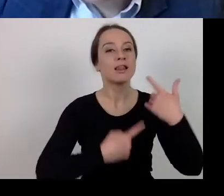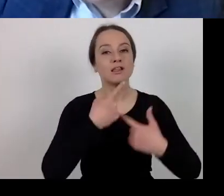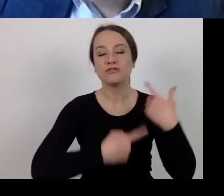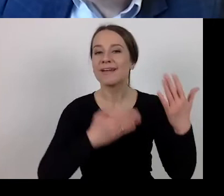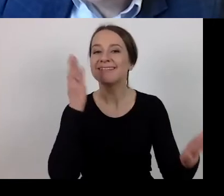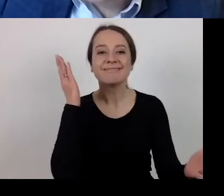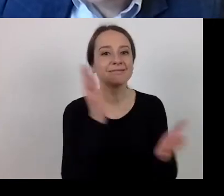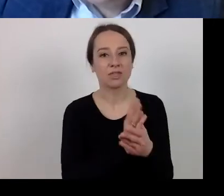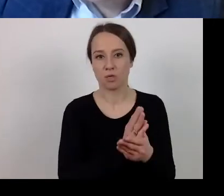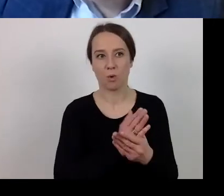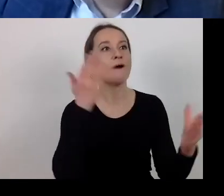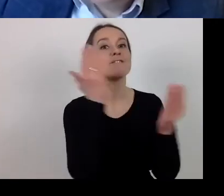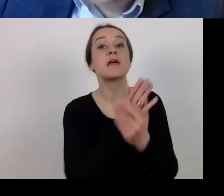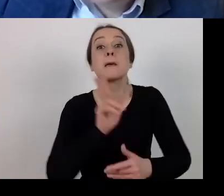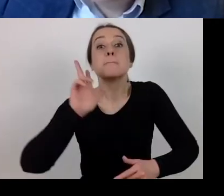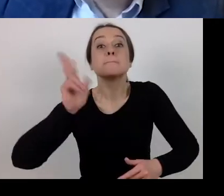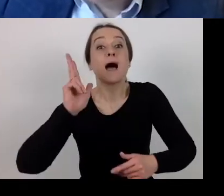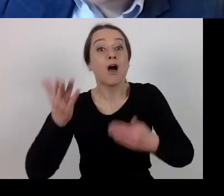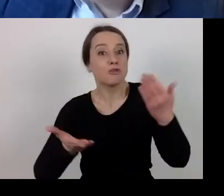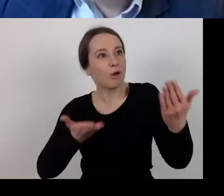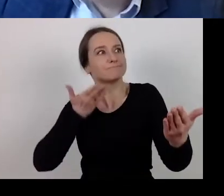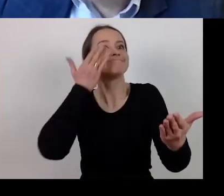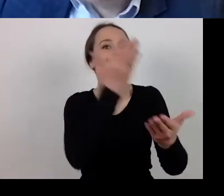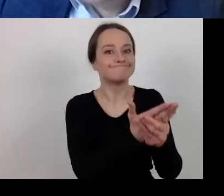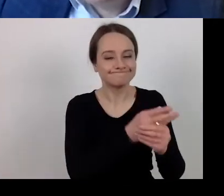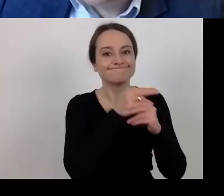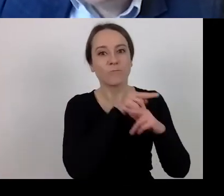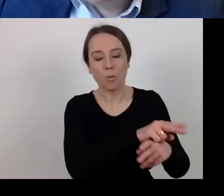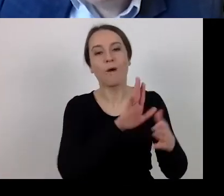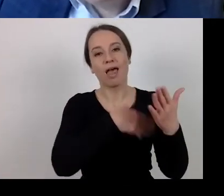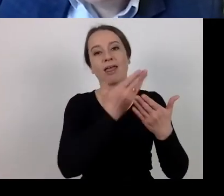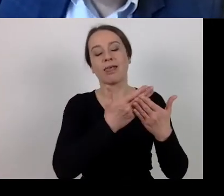which is applying, which is the beneficiary of, for example, working capital subsidy.